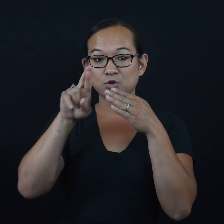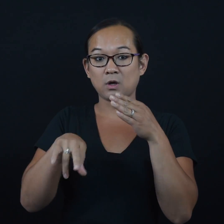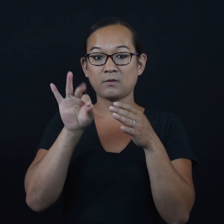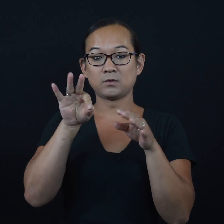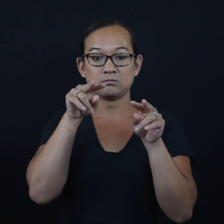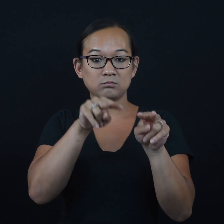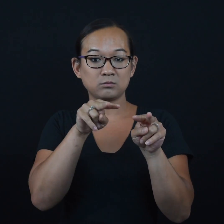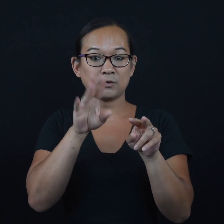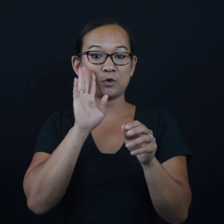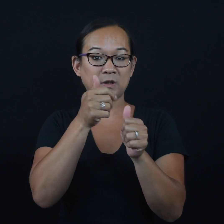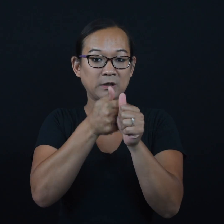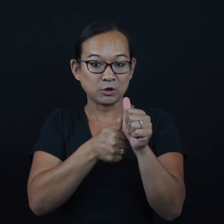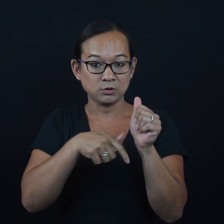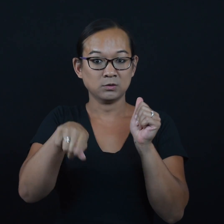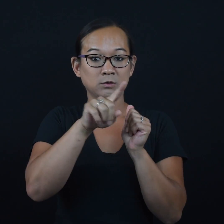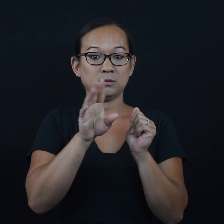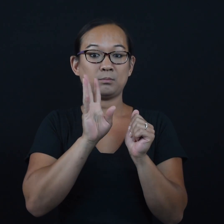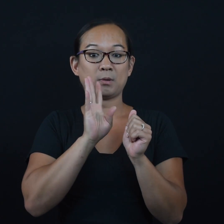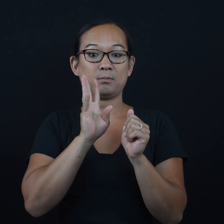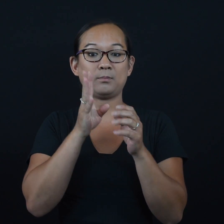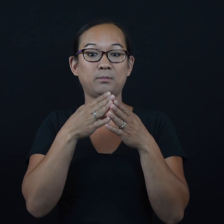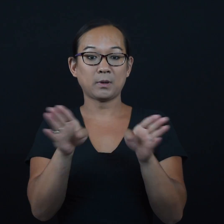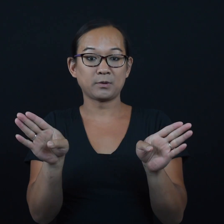results of monitoring for each public water system.